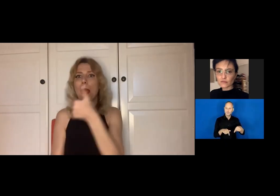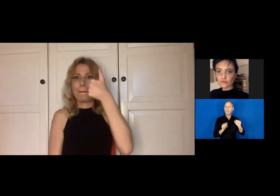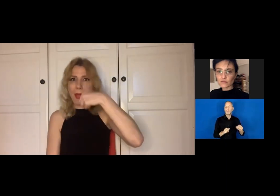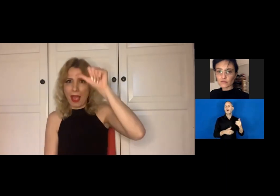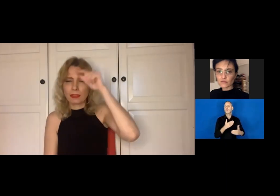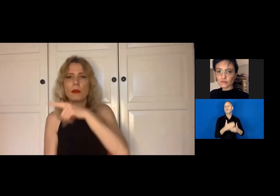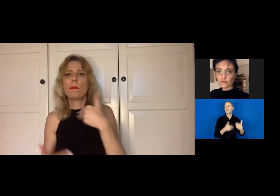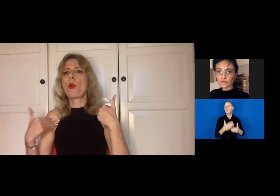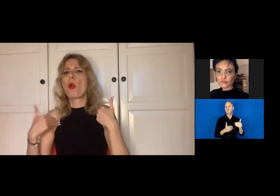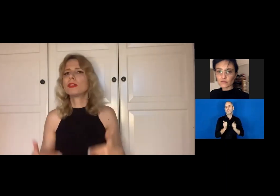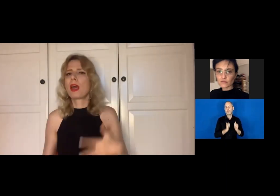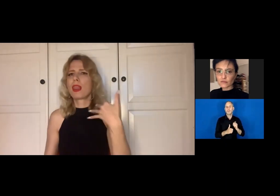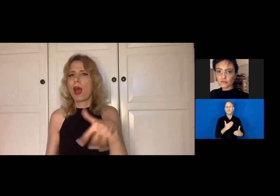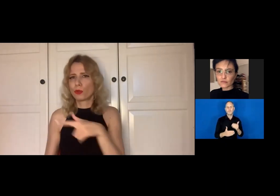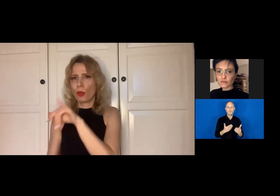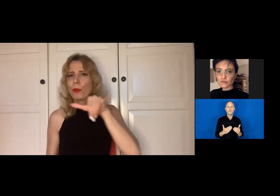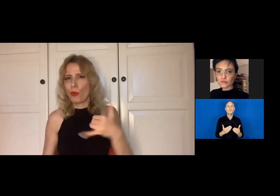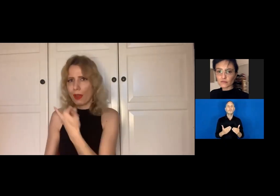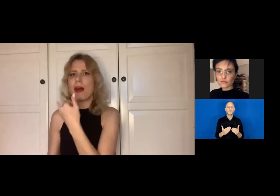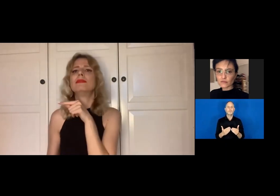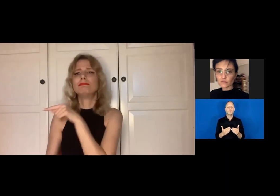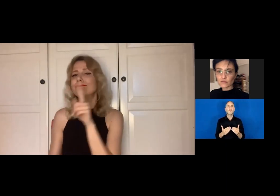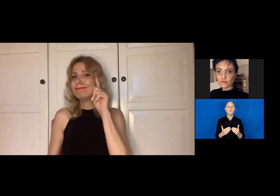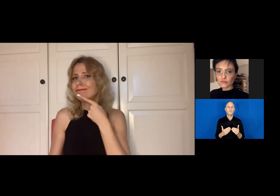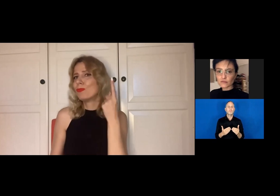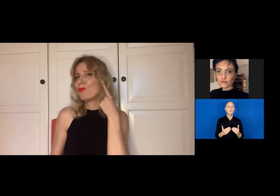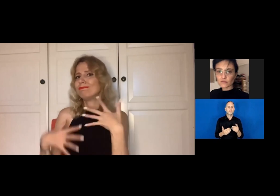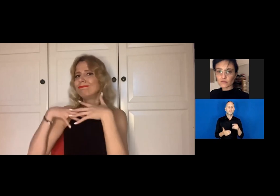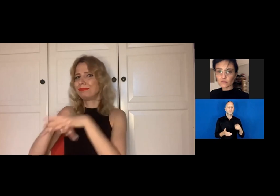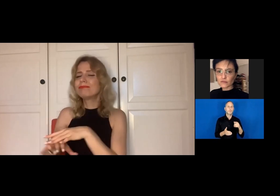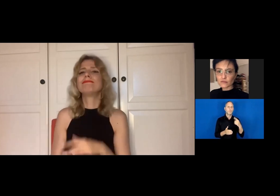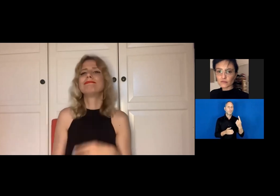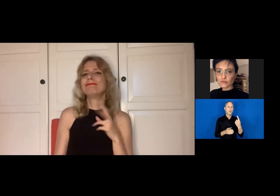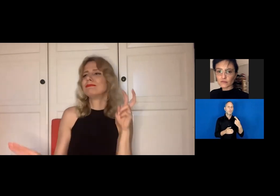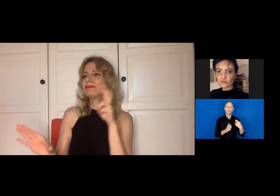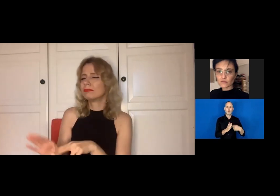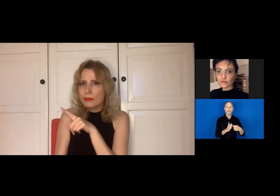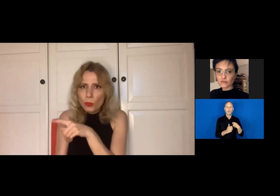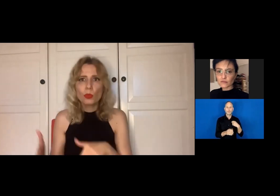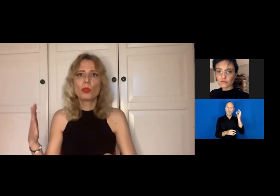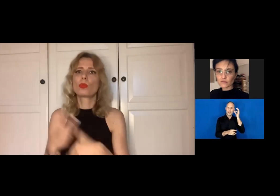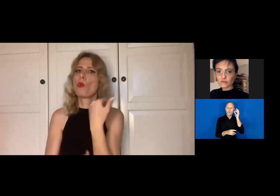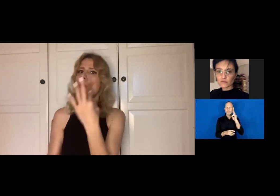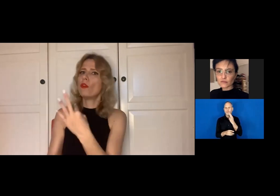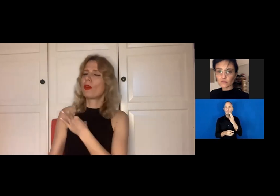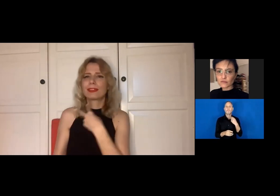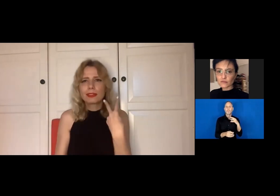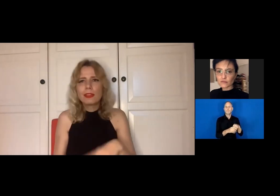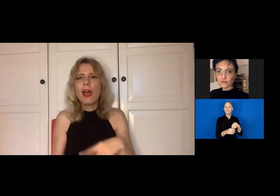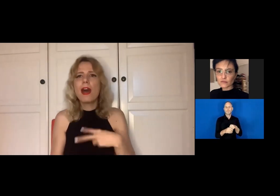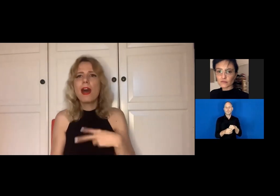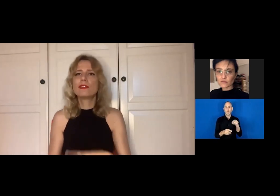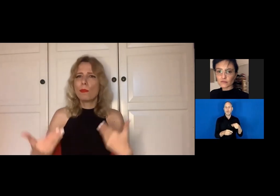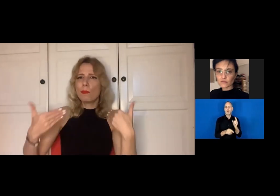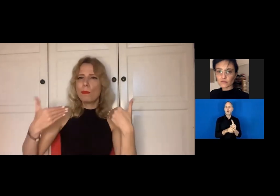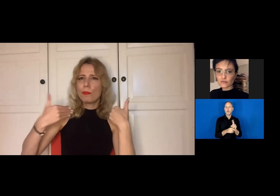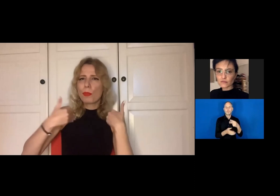And my travels took me to Berlin, where I joined the project for Deaf artists and Deaf performers.